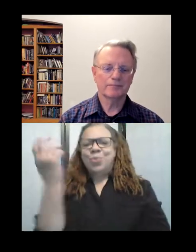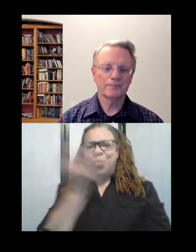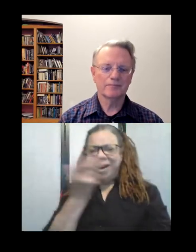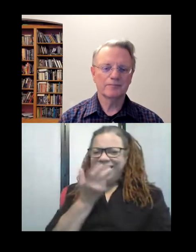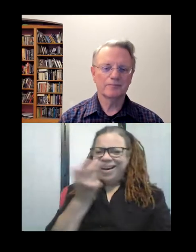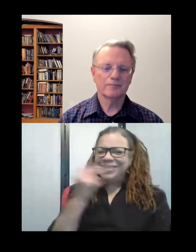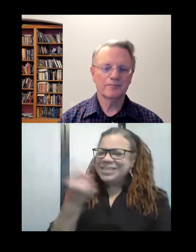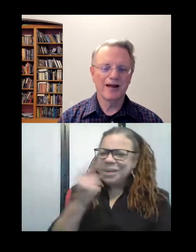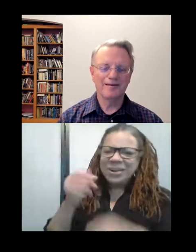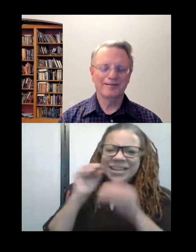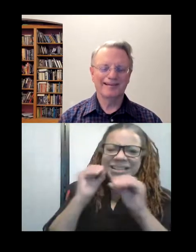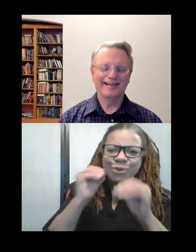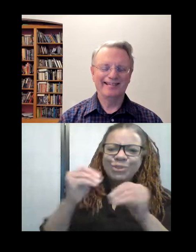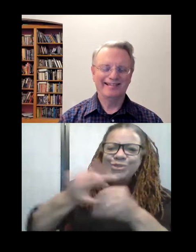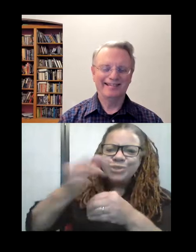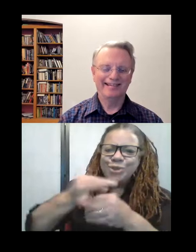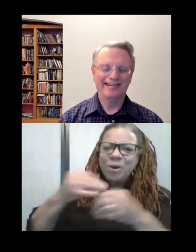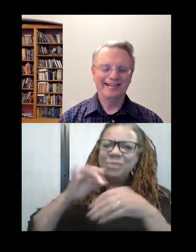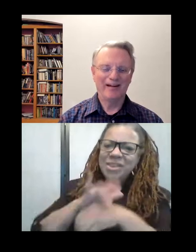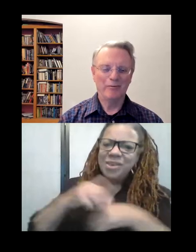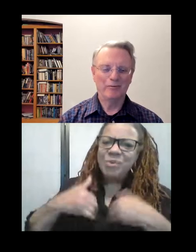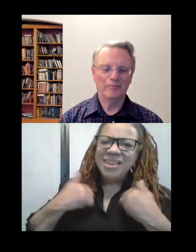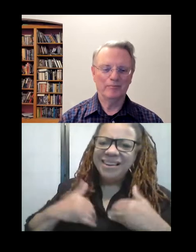sewing at an early age. How did you start?